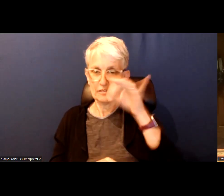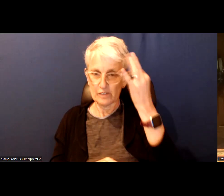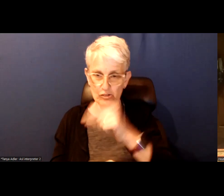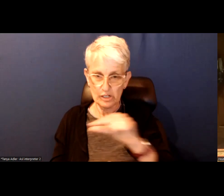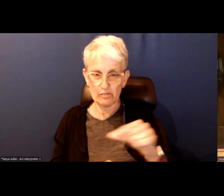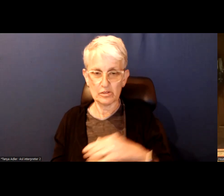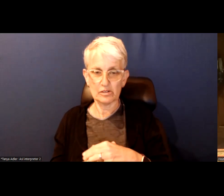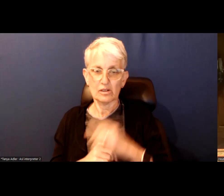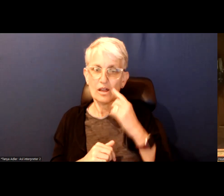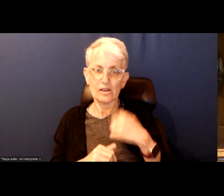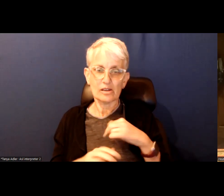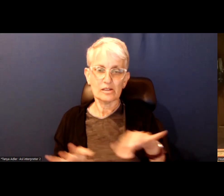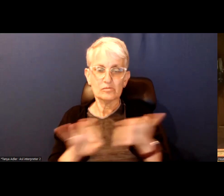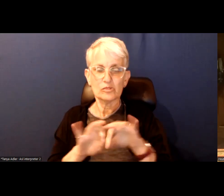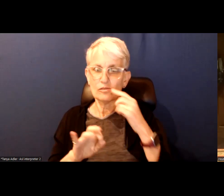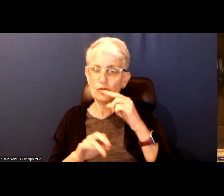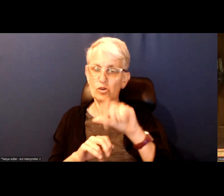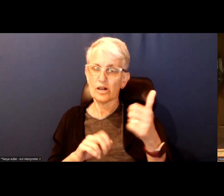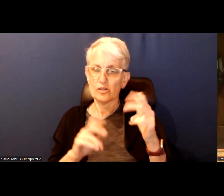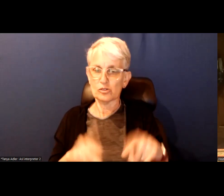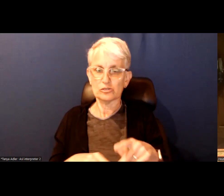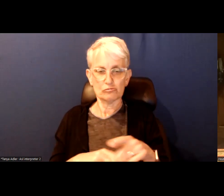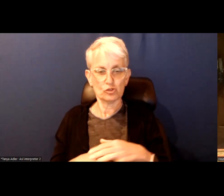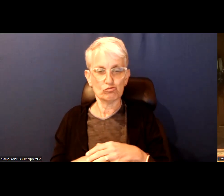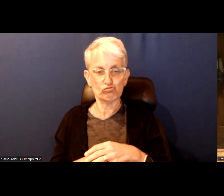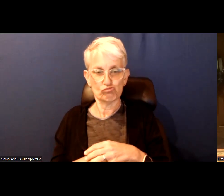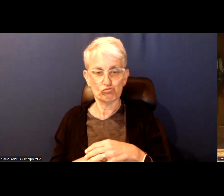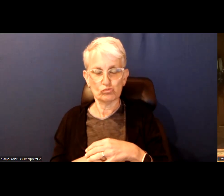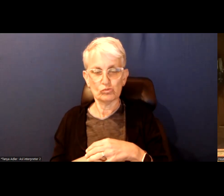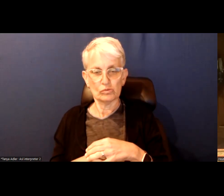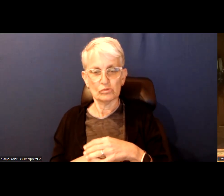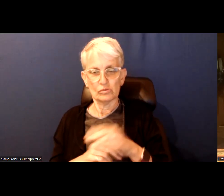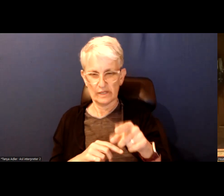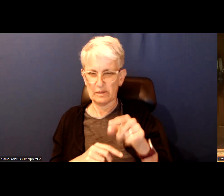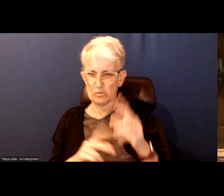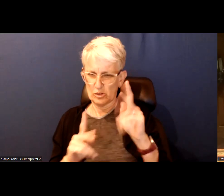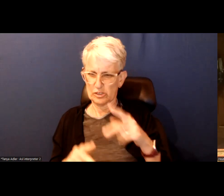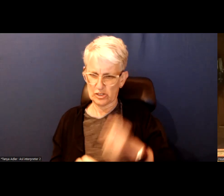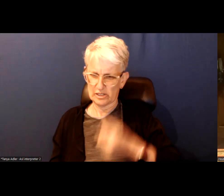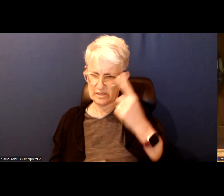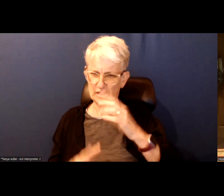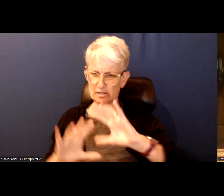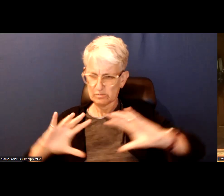I think it is really important for the person to understand that context particularly that